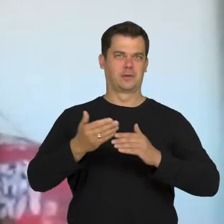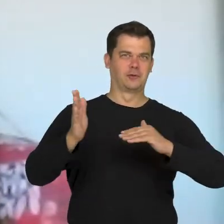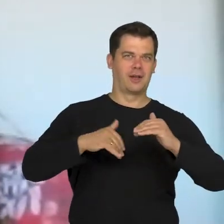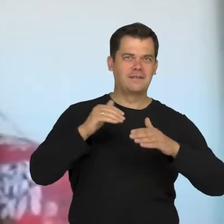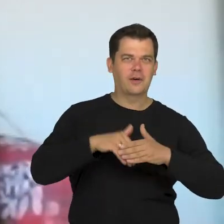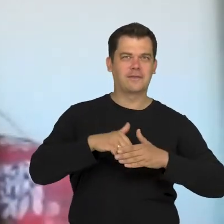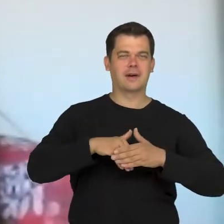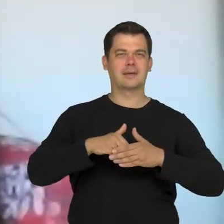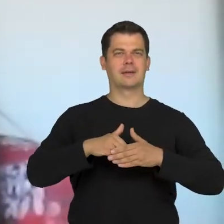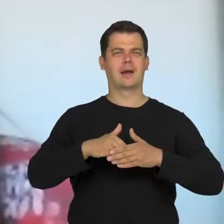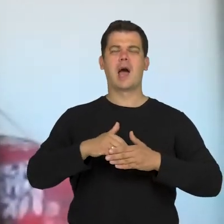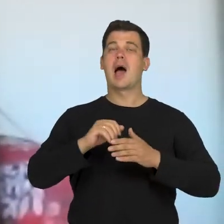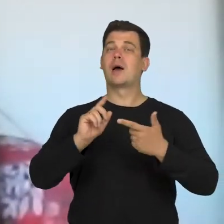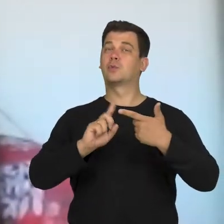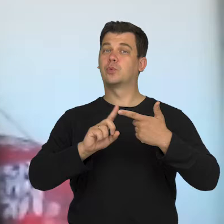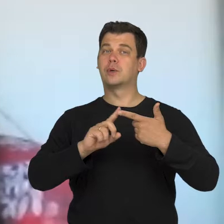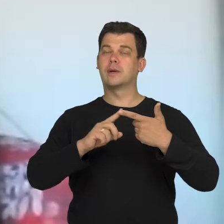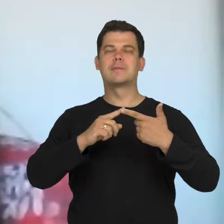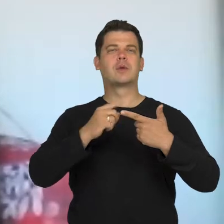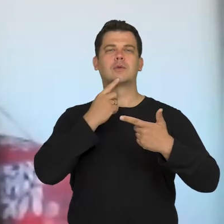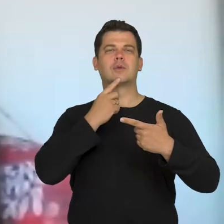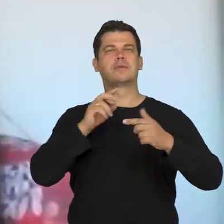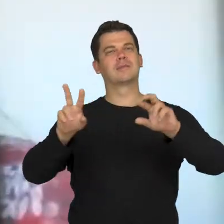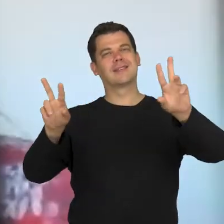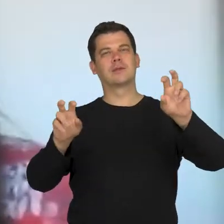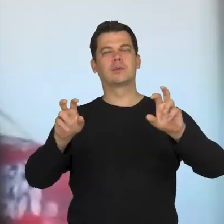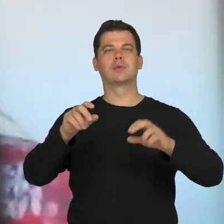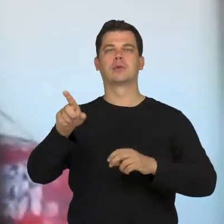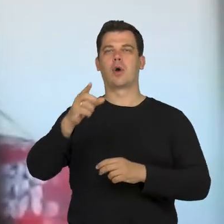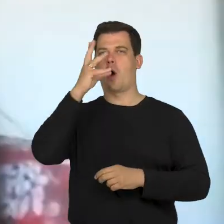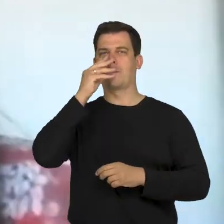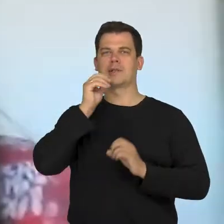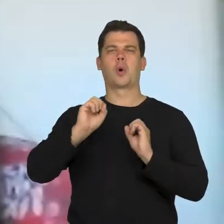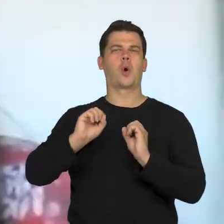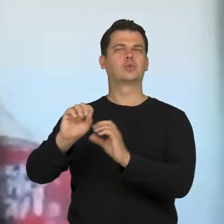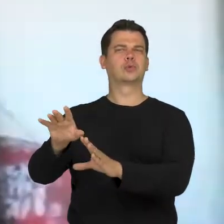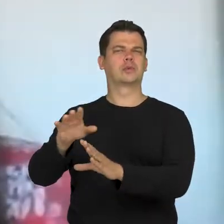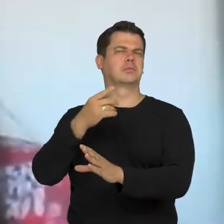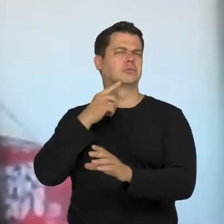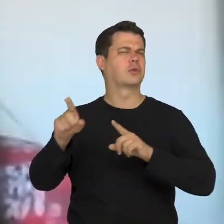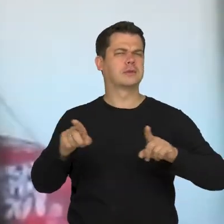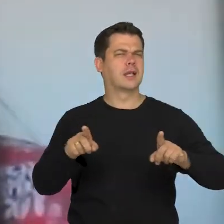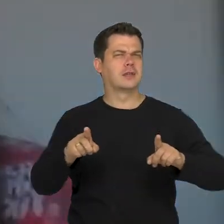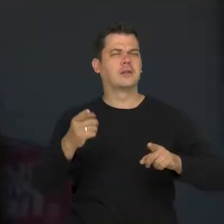Secondly, what comes to your minds when you hear the phrase "rejected images"? How do you understand it?